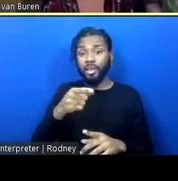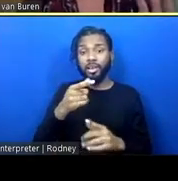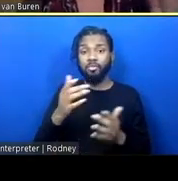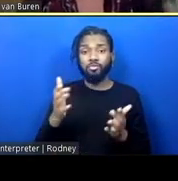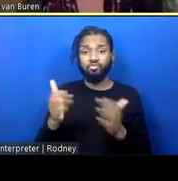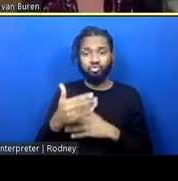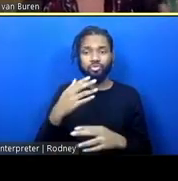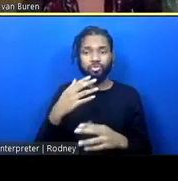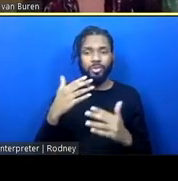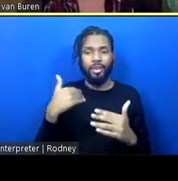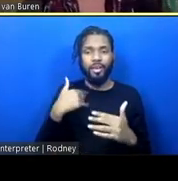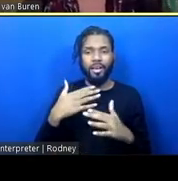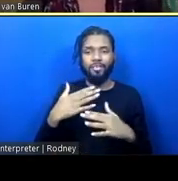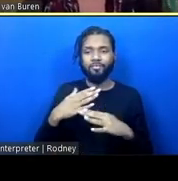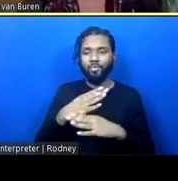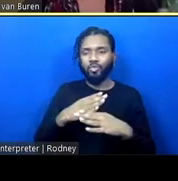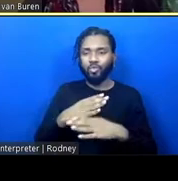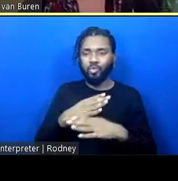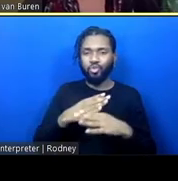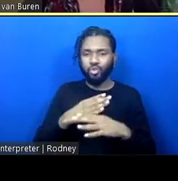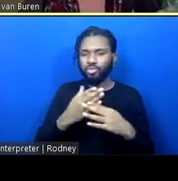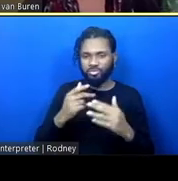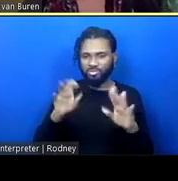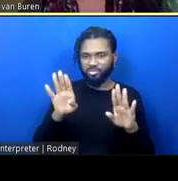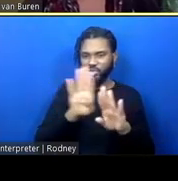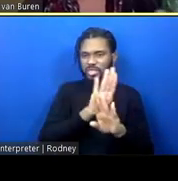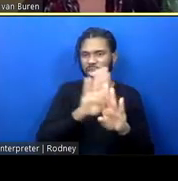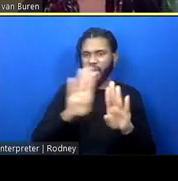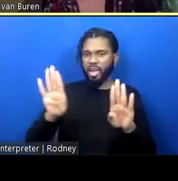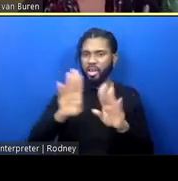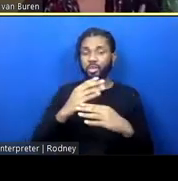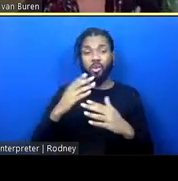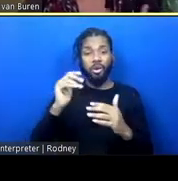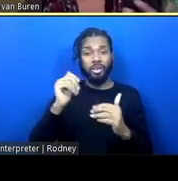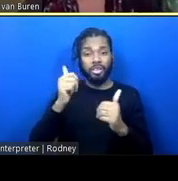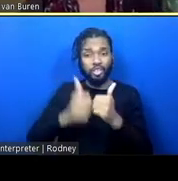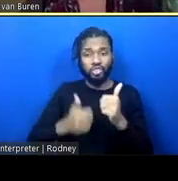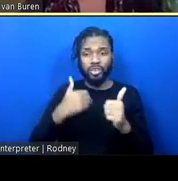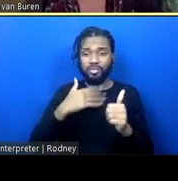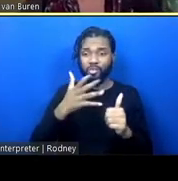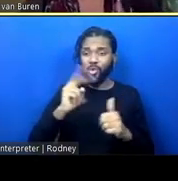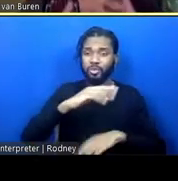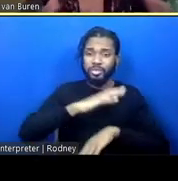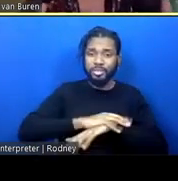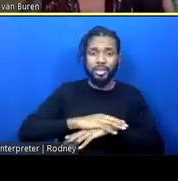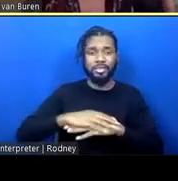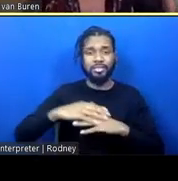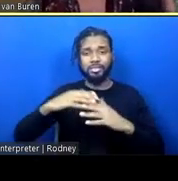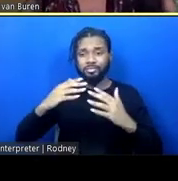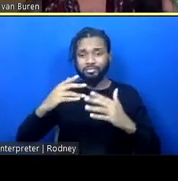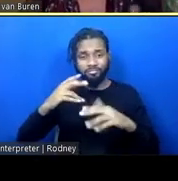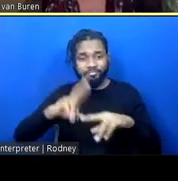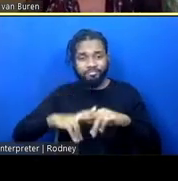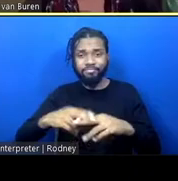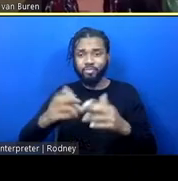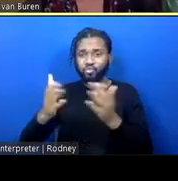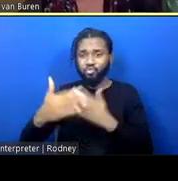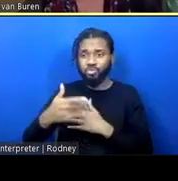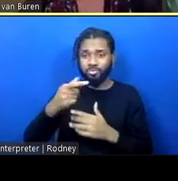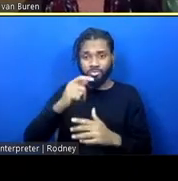sliding doors, everyone has their own bed, a dresser, a desk where they can work and study surrounding a central space where they can gather in